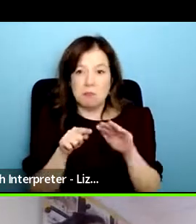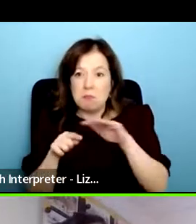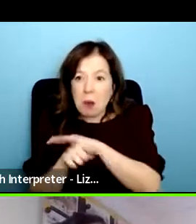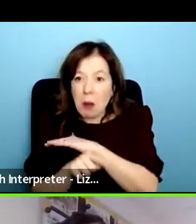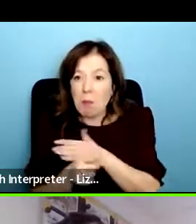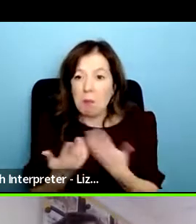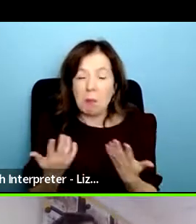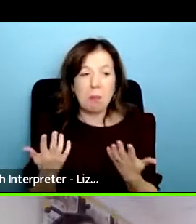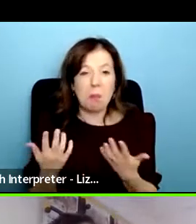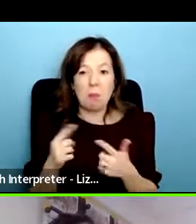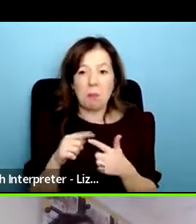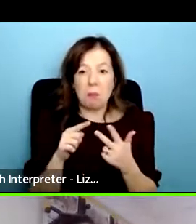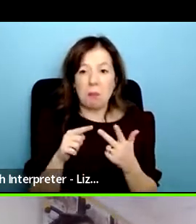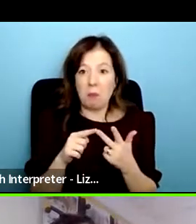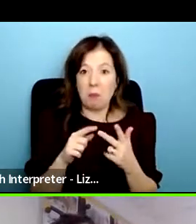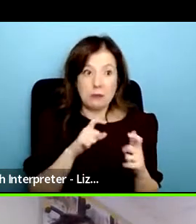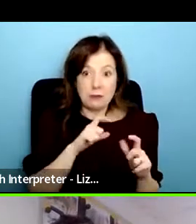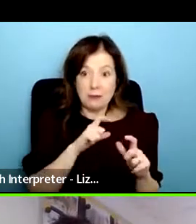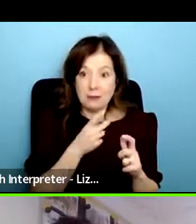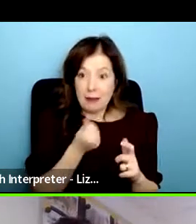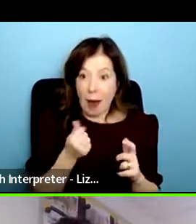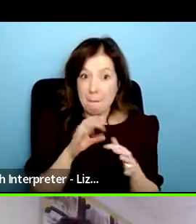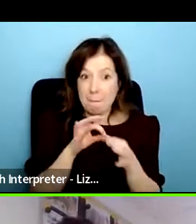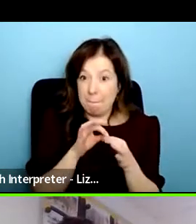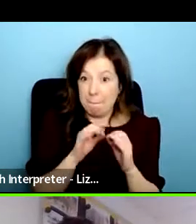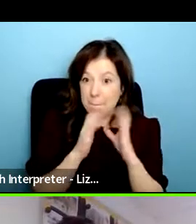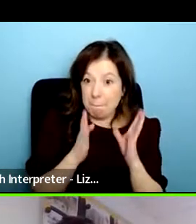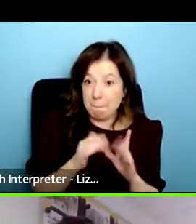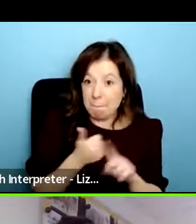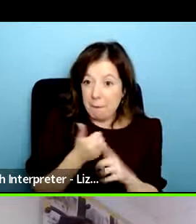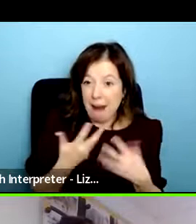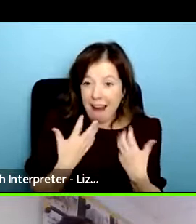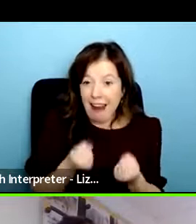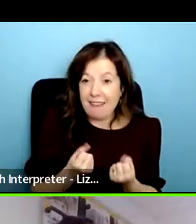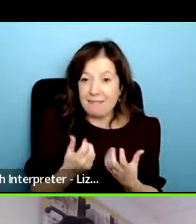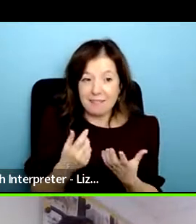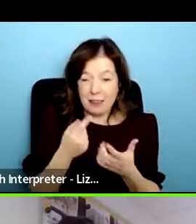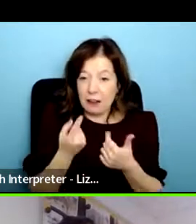of them might still be in those relationships so for such a person they haven't that they